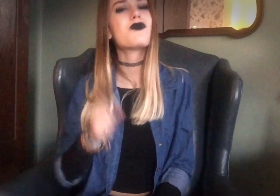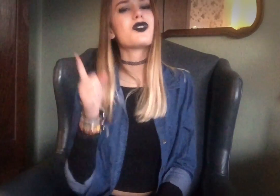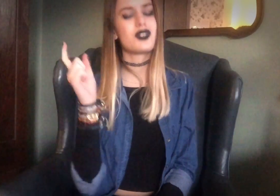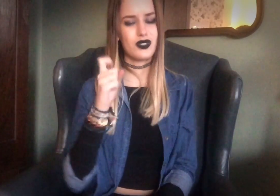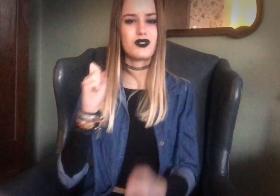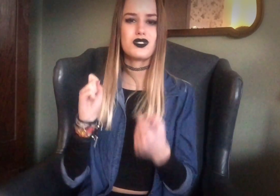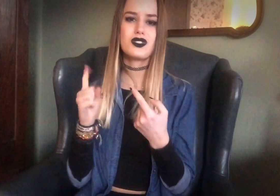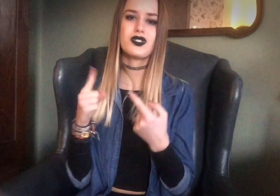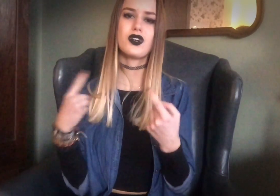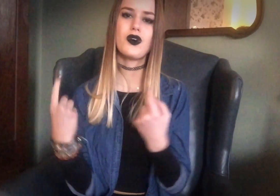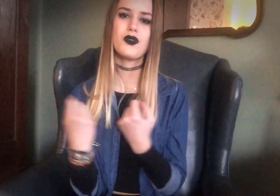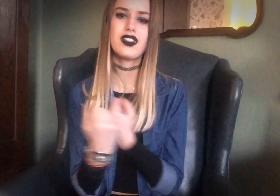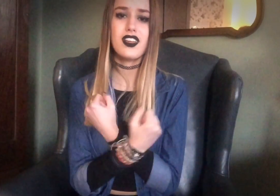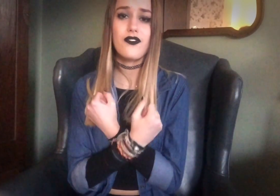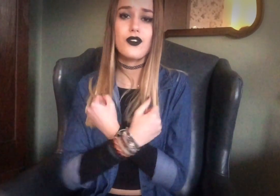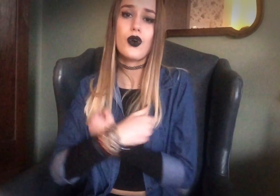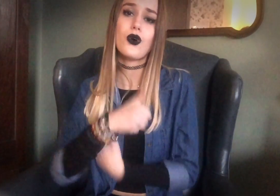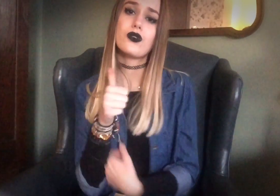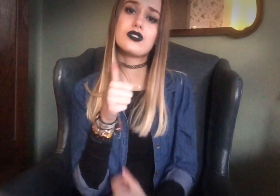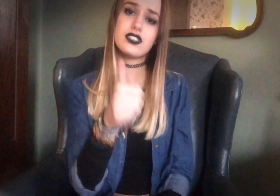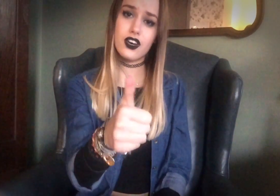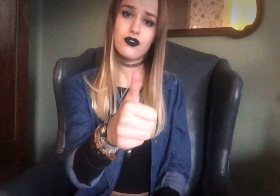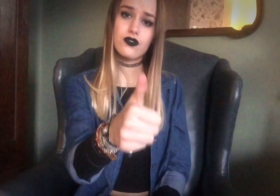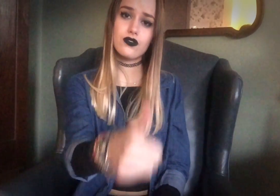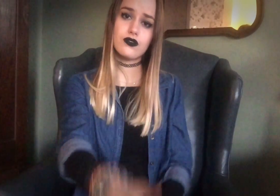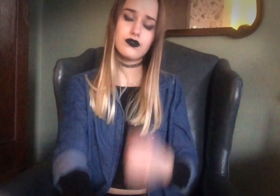You should go and love yourself